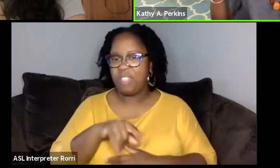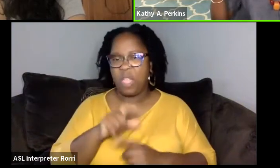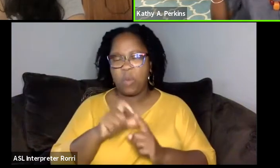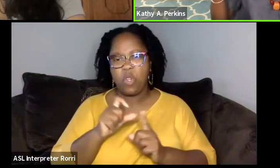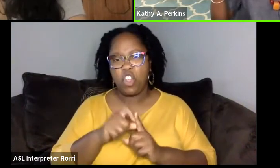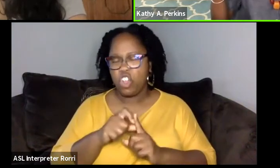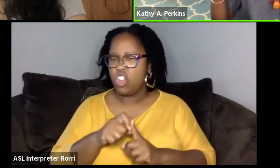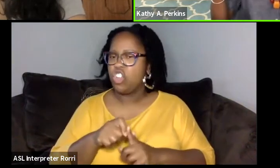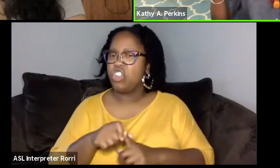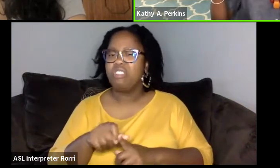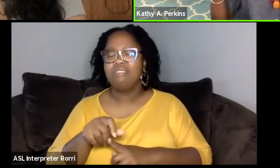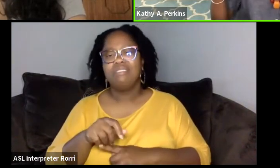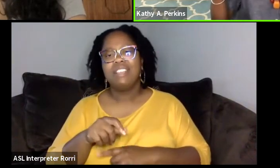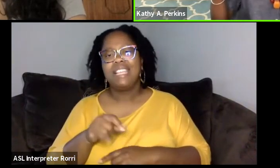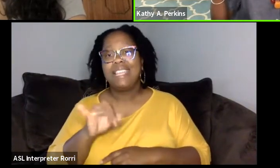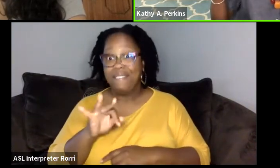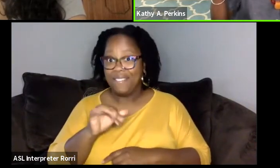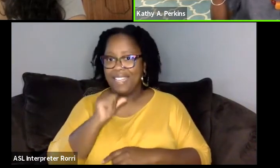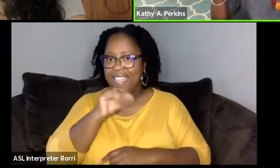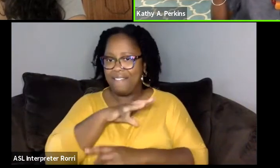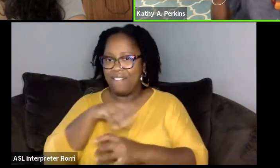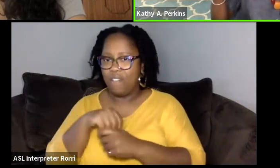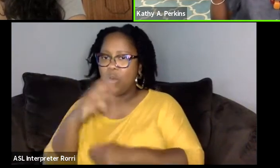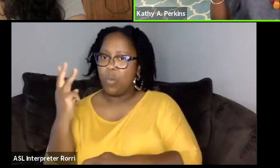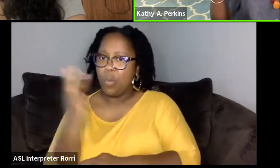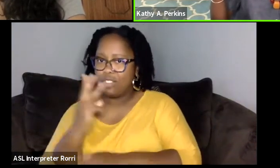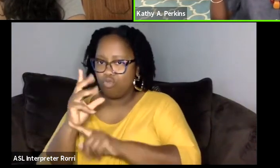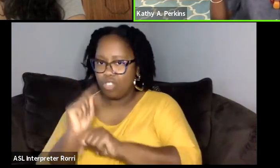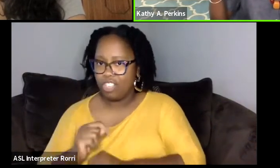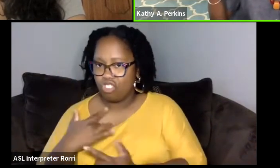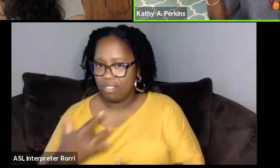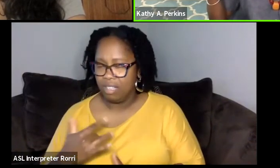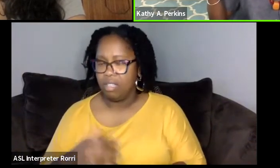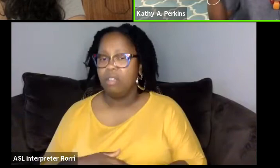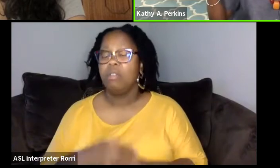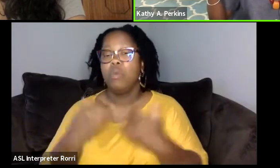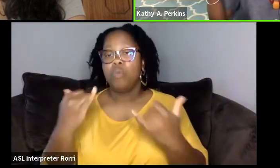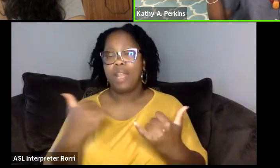And right now, I have a book that's coming out.